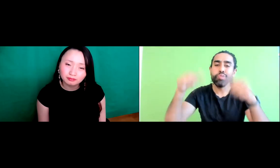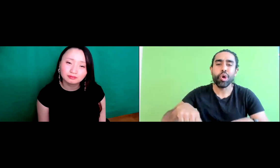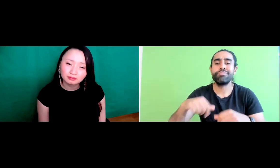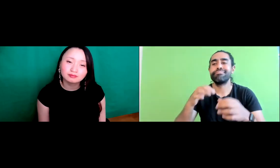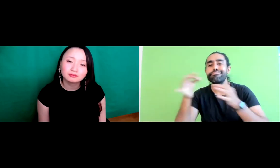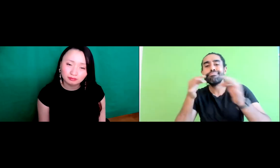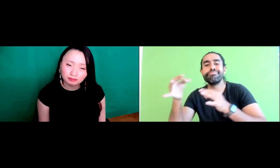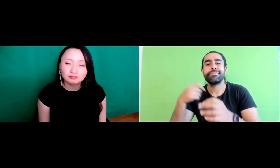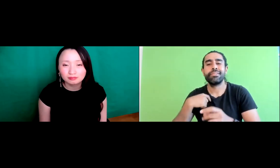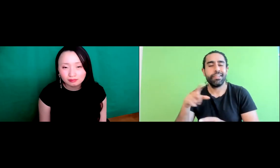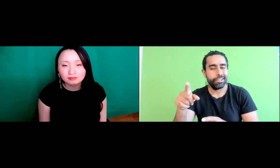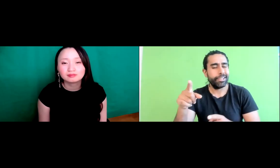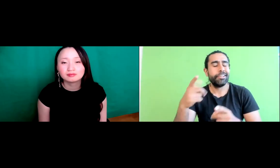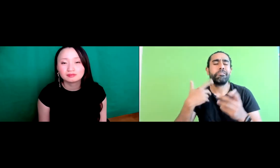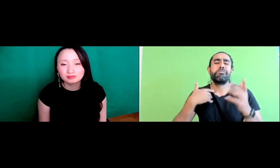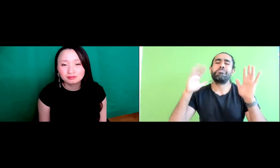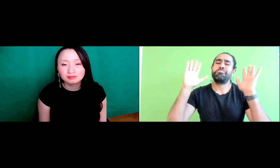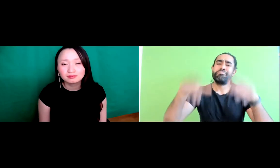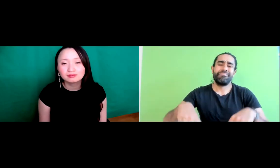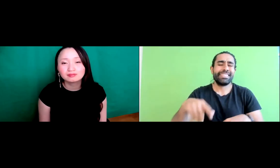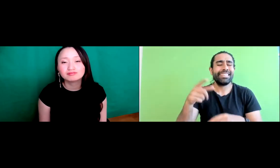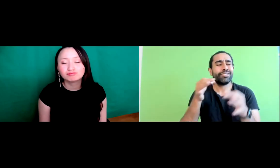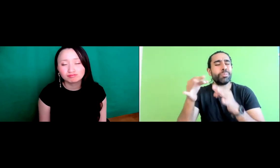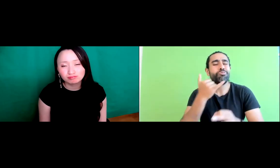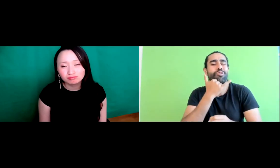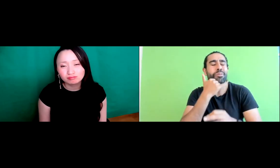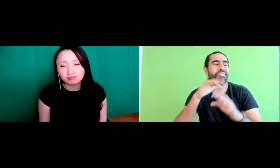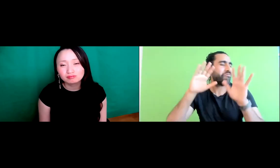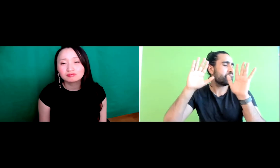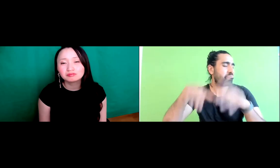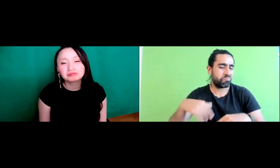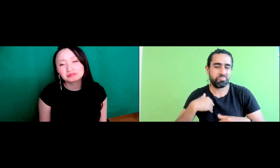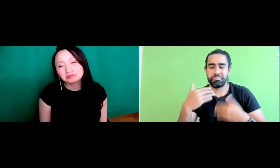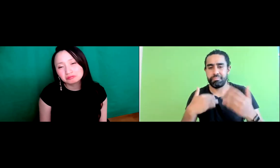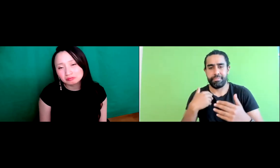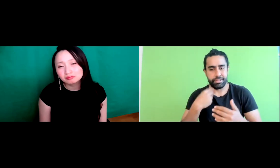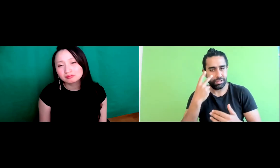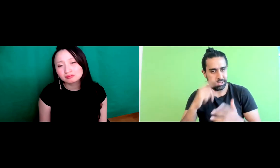a post about, you know, the way your head moves as